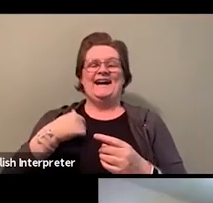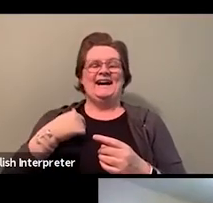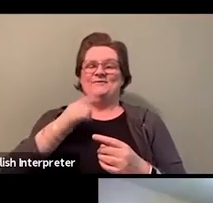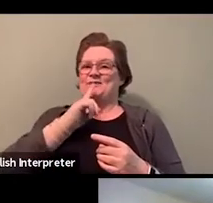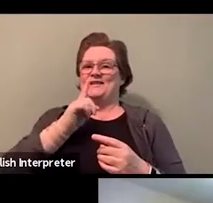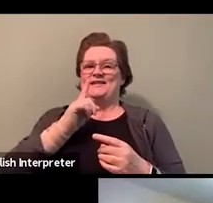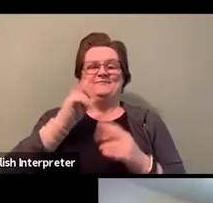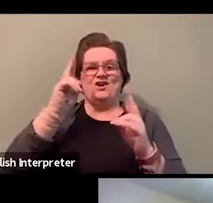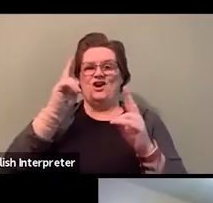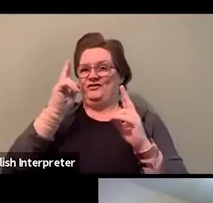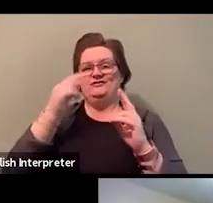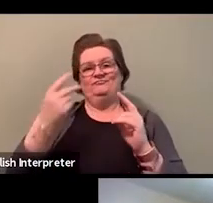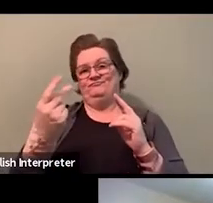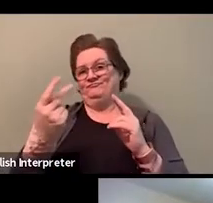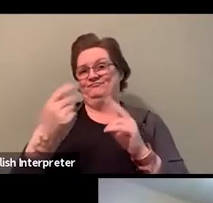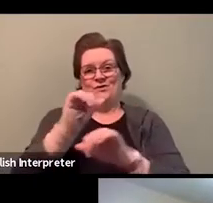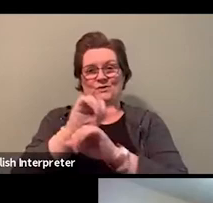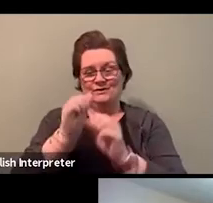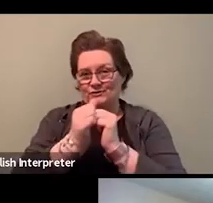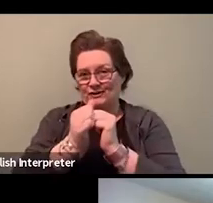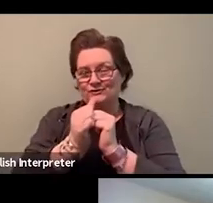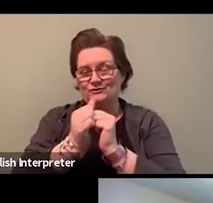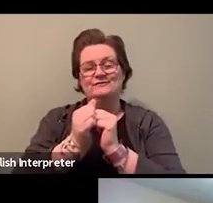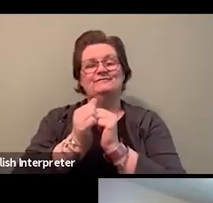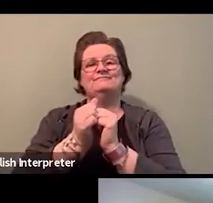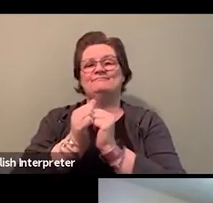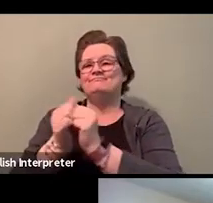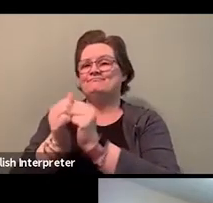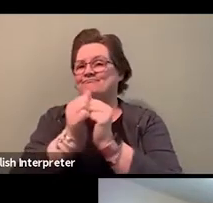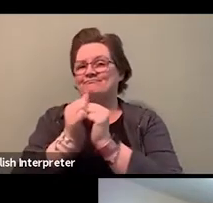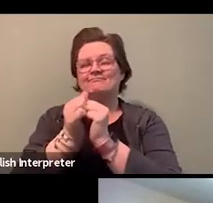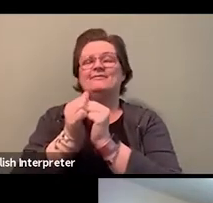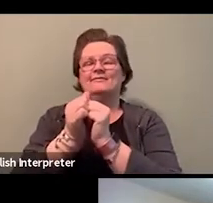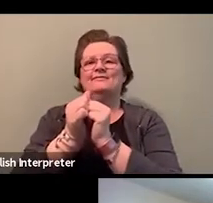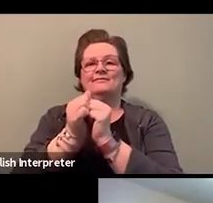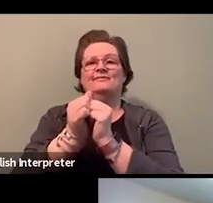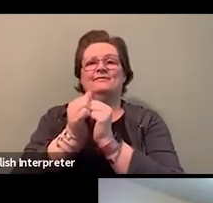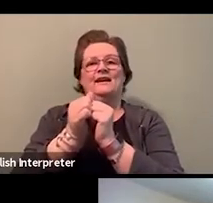and actually, I'm proud of you as my femtor.